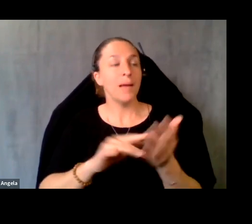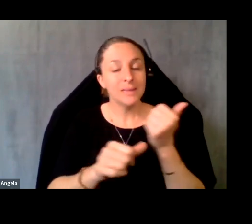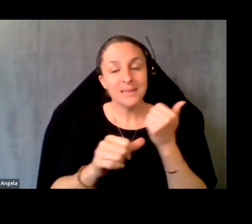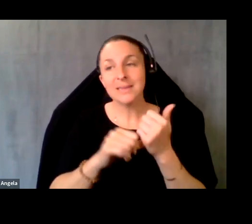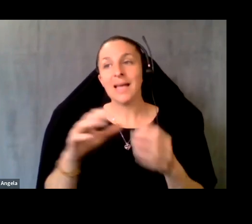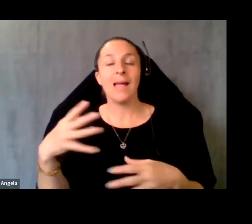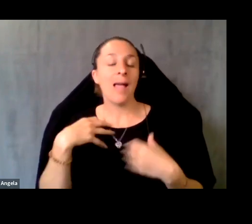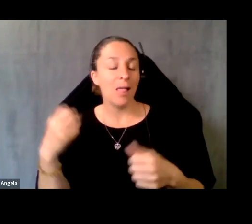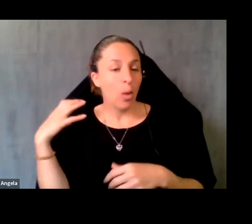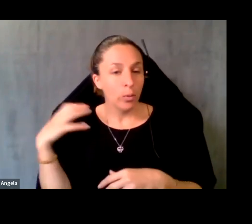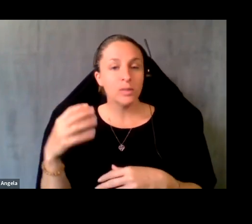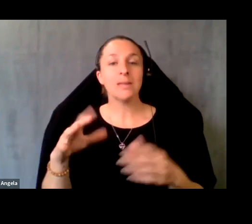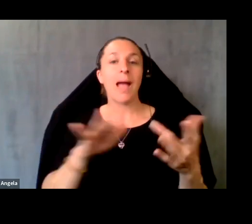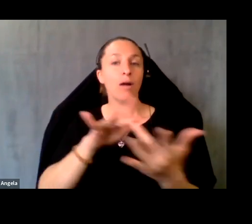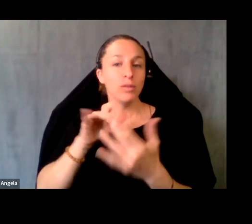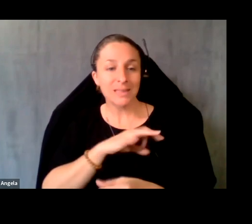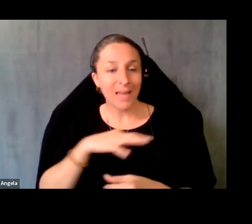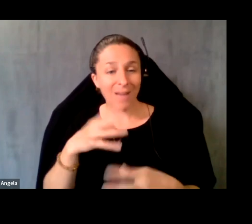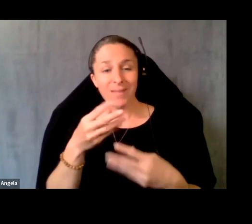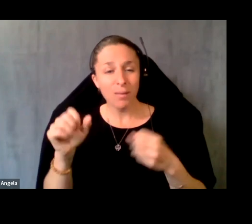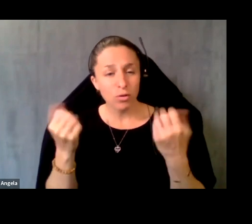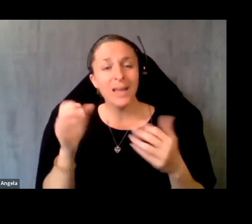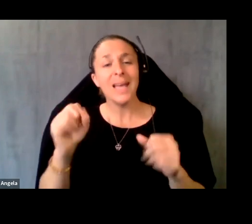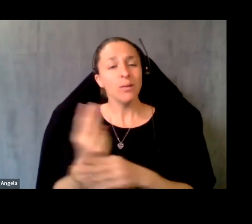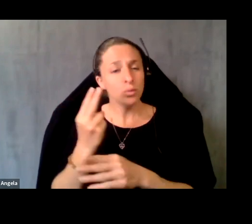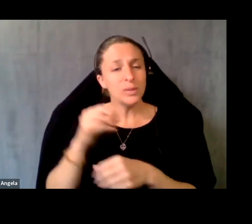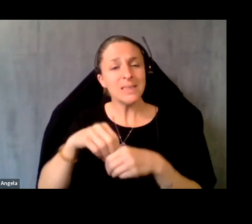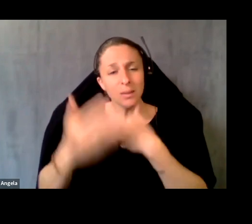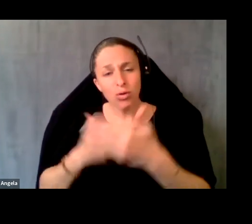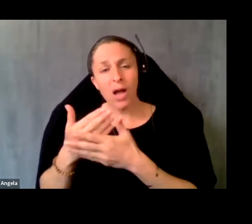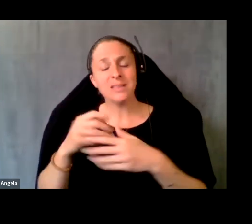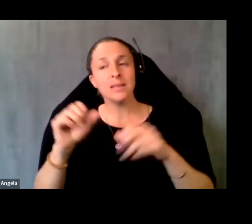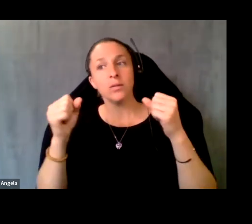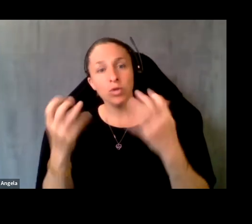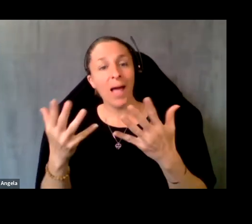outreach staff, and the providers could be used in the process of providing care management. And